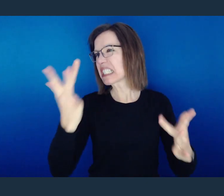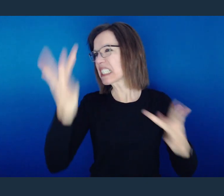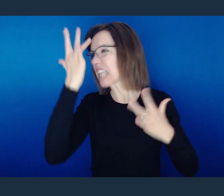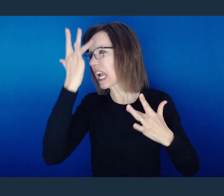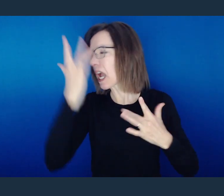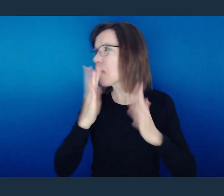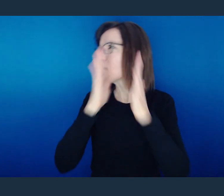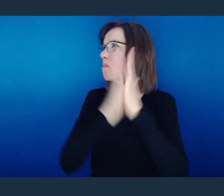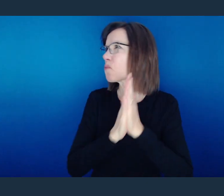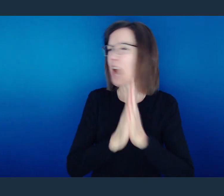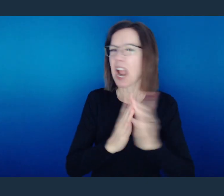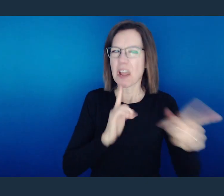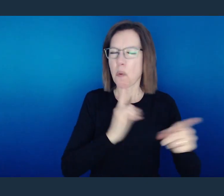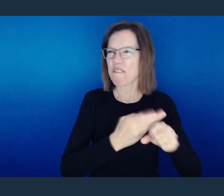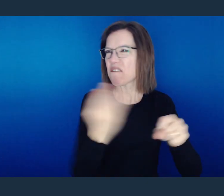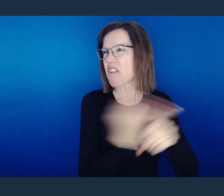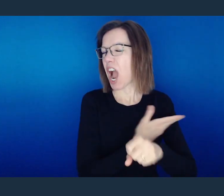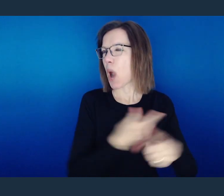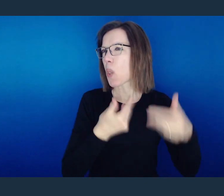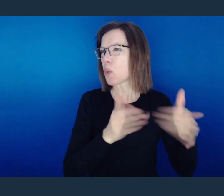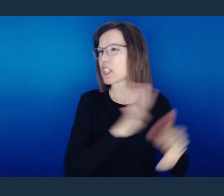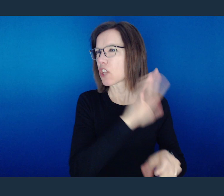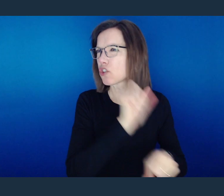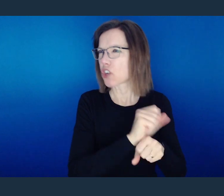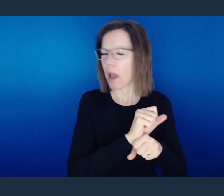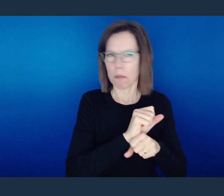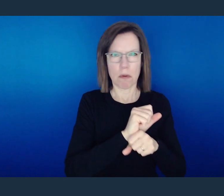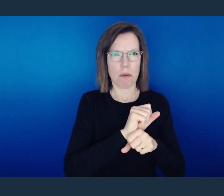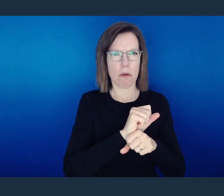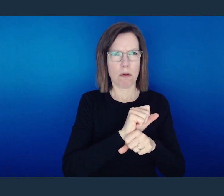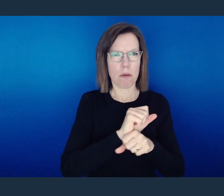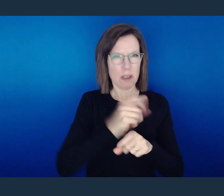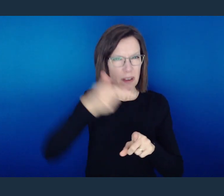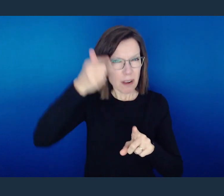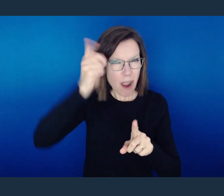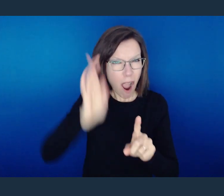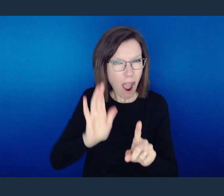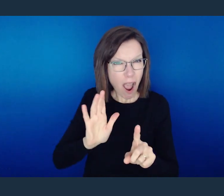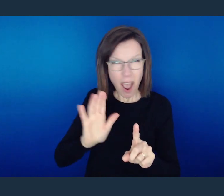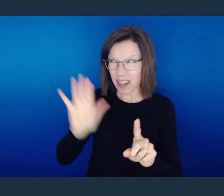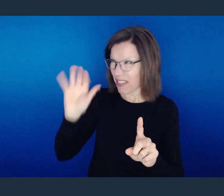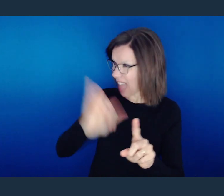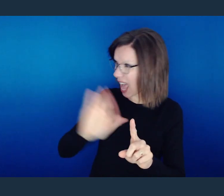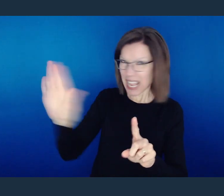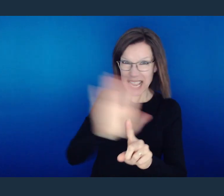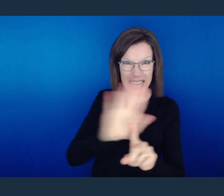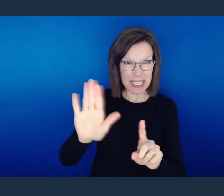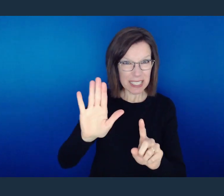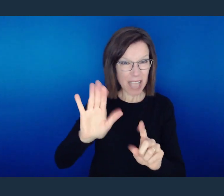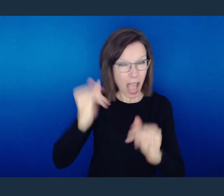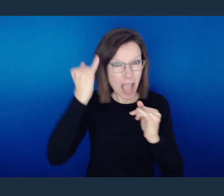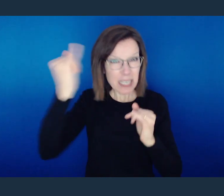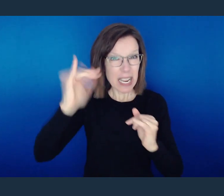and they might lose jobs and things like that. That's not of God! And guess what happens when we see things like that?